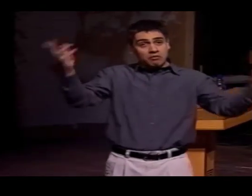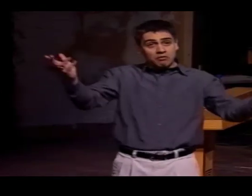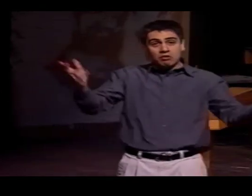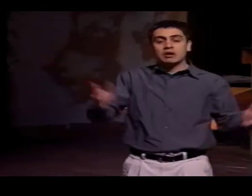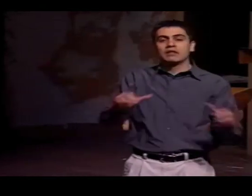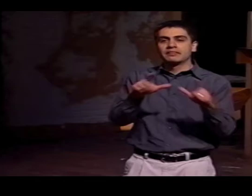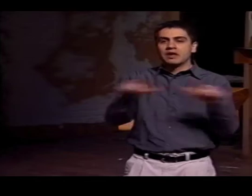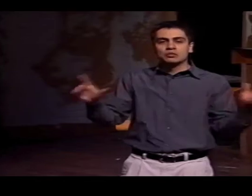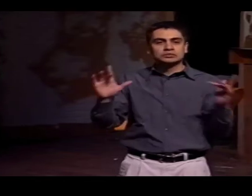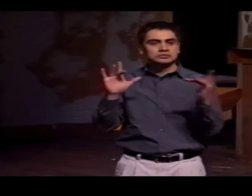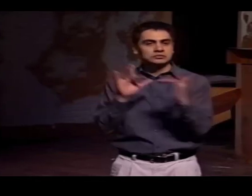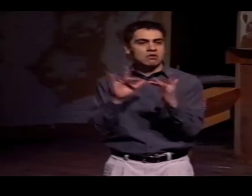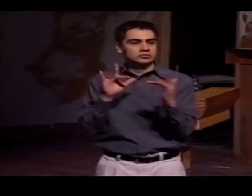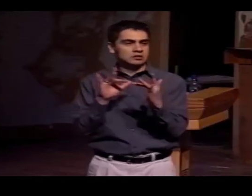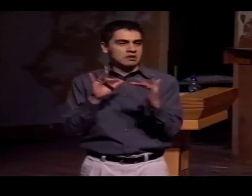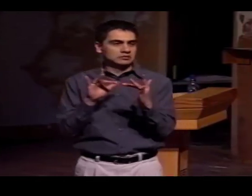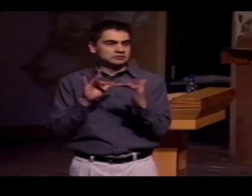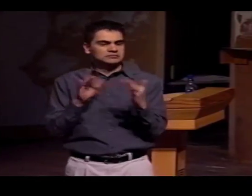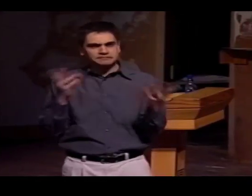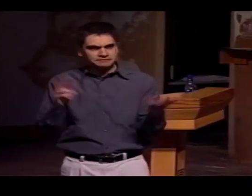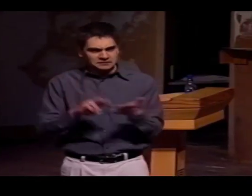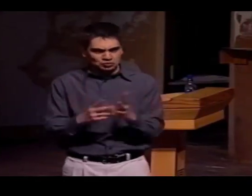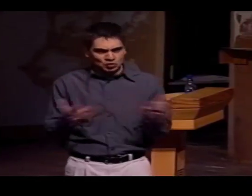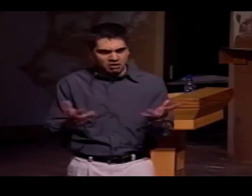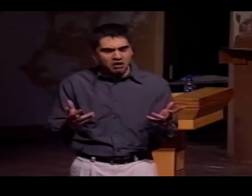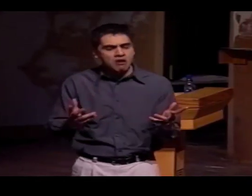THE TOPIC I'D LIKE TO SPEAK ABOUT TODAY IS LANGUAGE CONTACT.